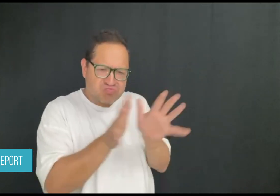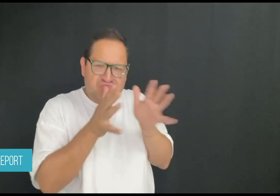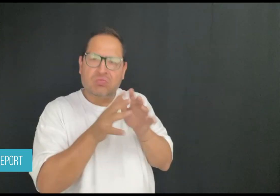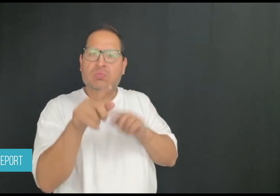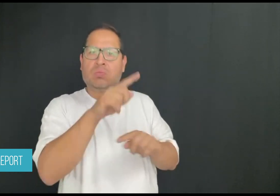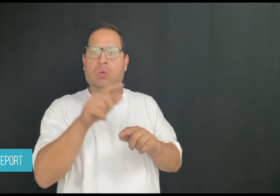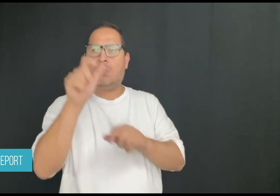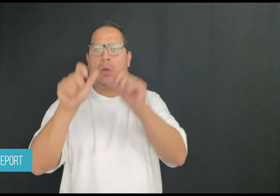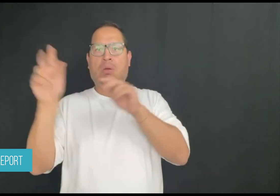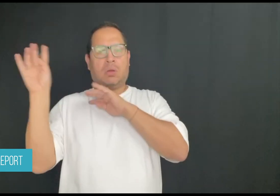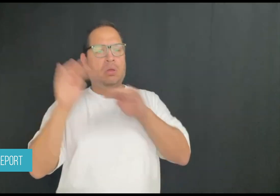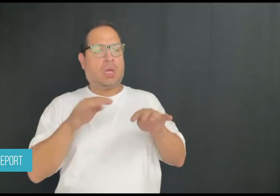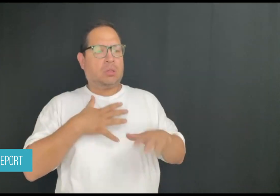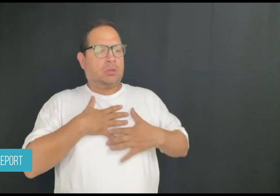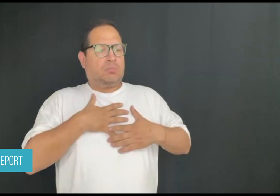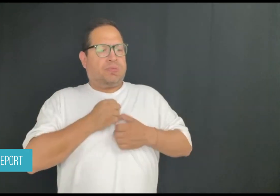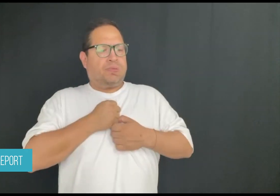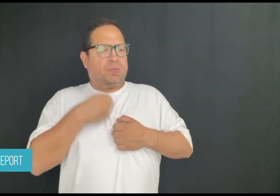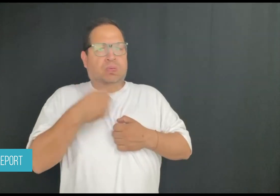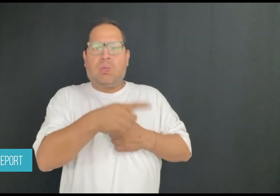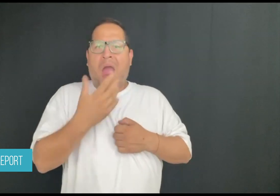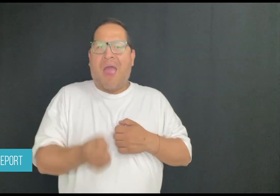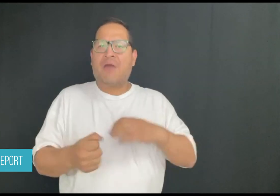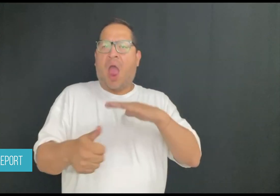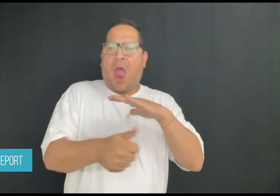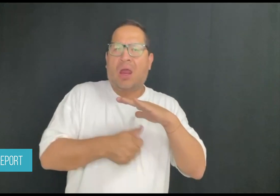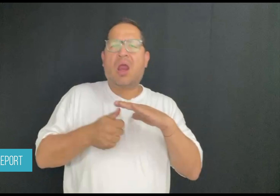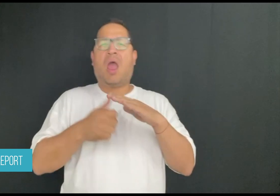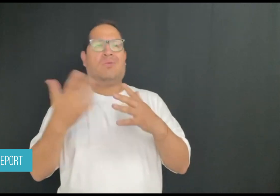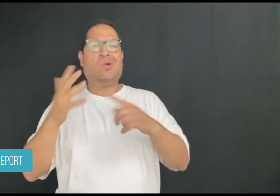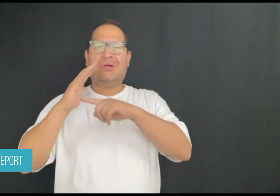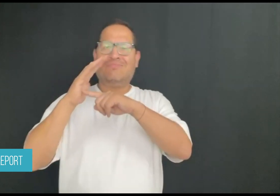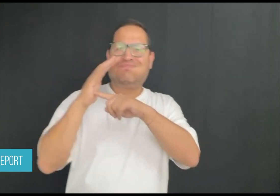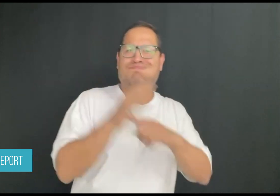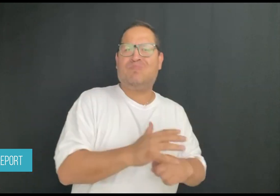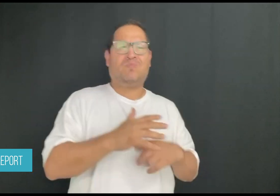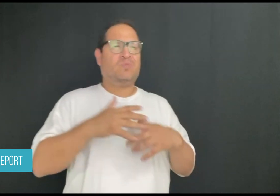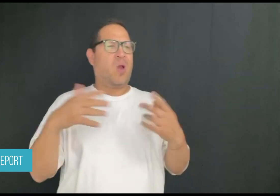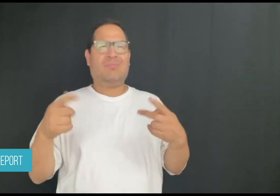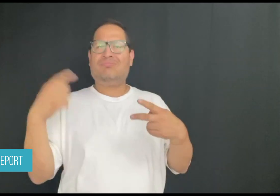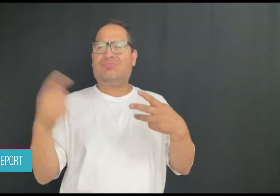The artists illustrate the feelings of isolation and